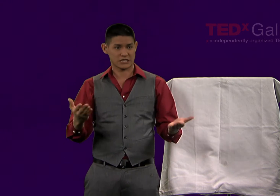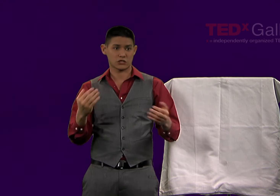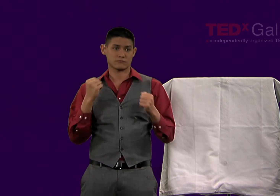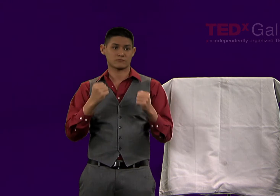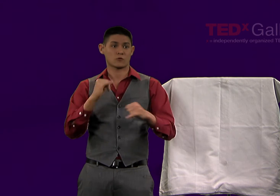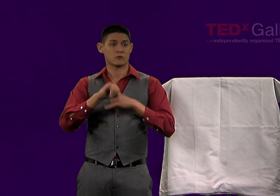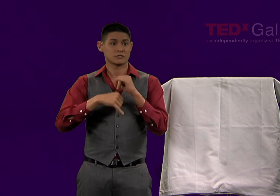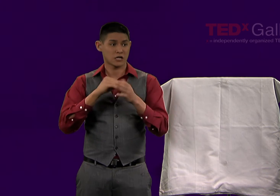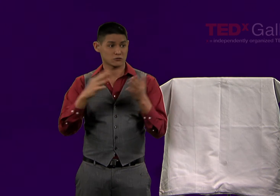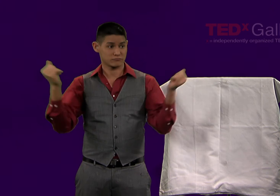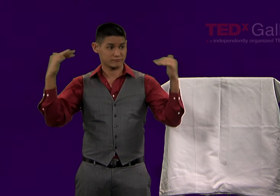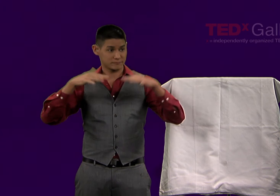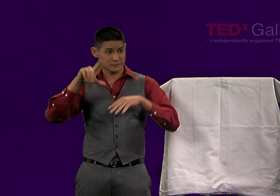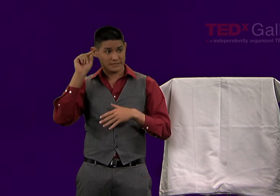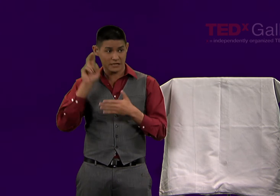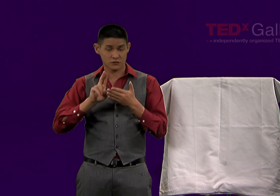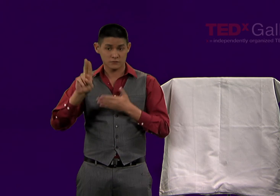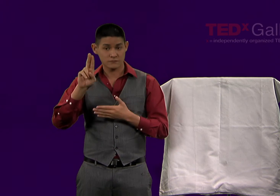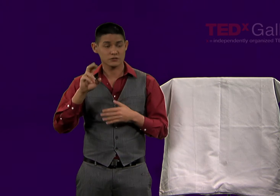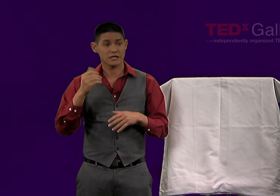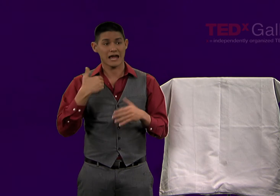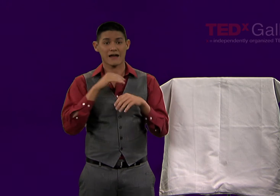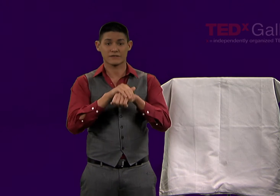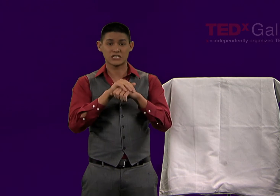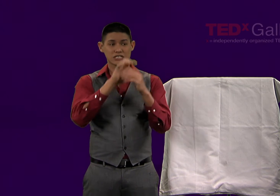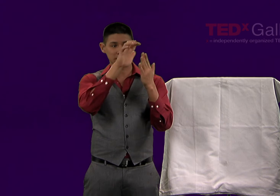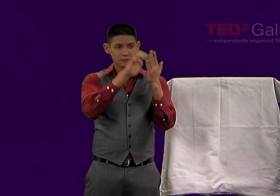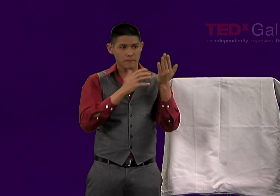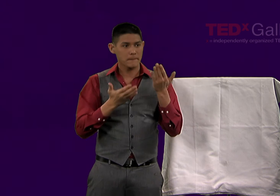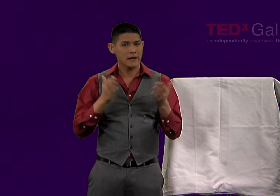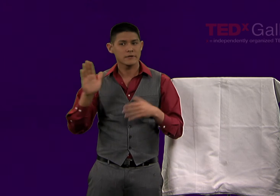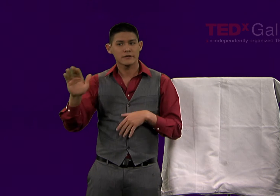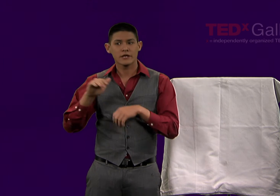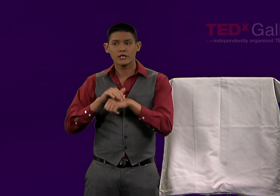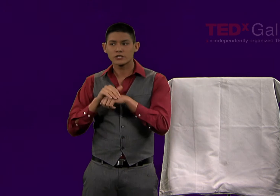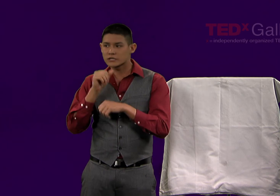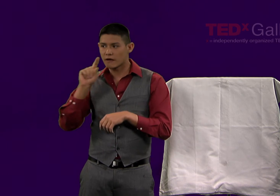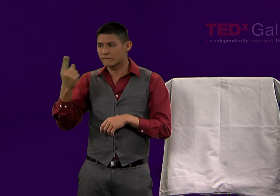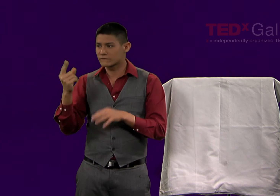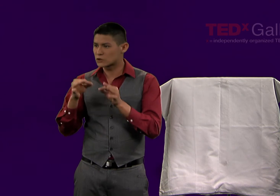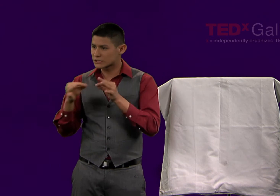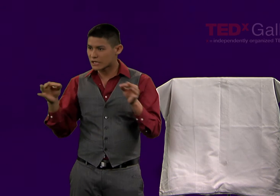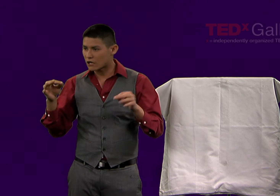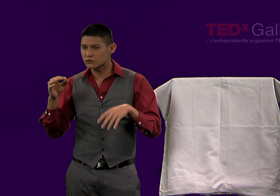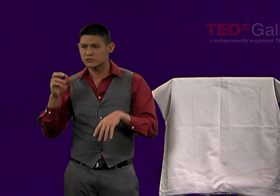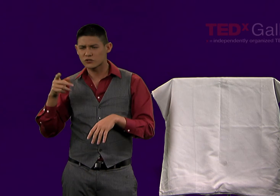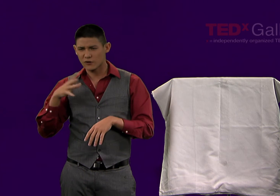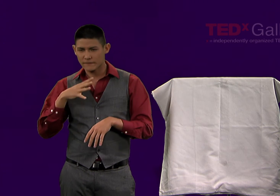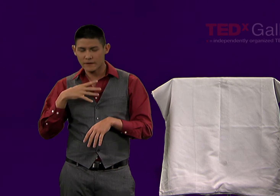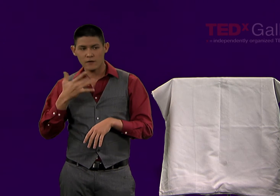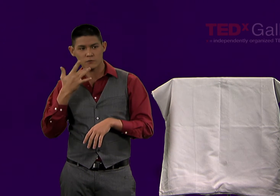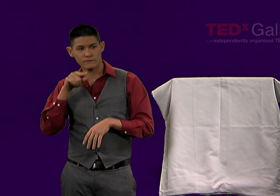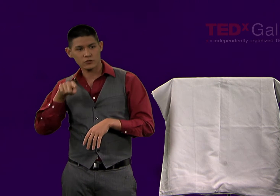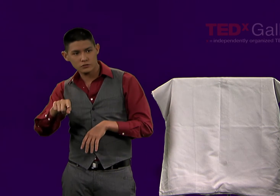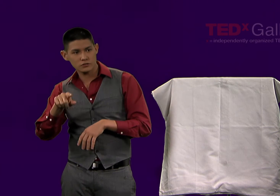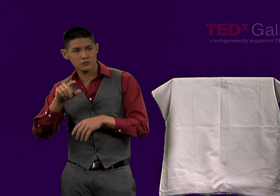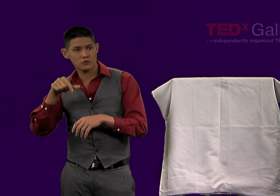or a signed expansion of that information. It would also be beneficial to international visitors for whom English is not their first language.